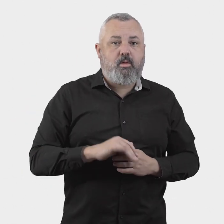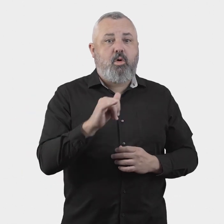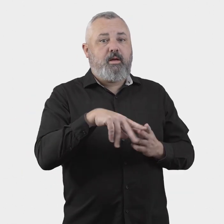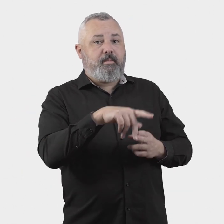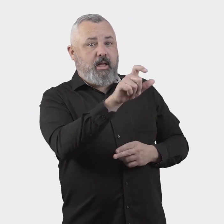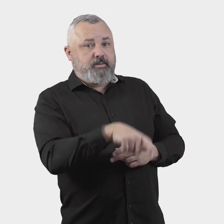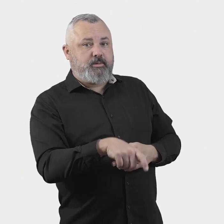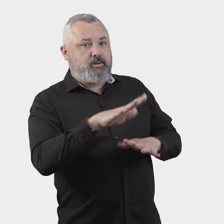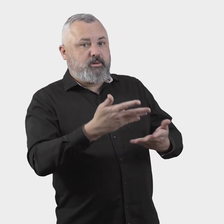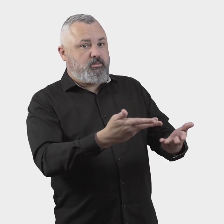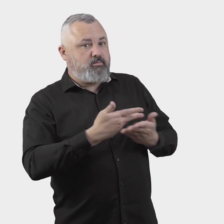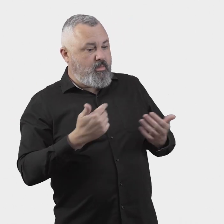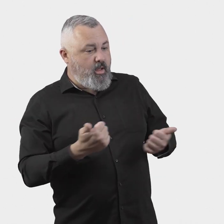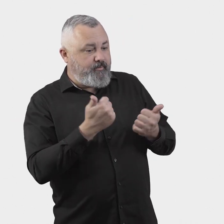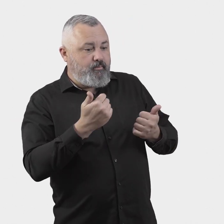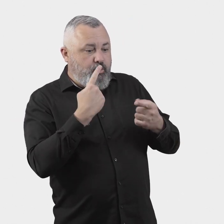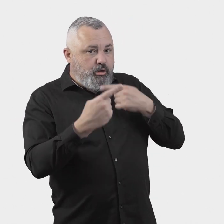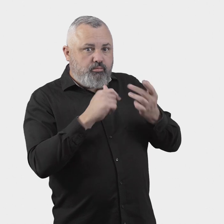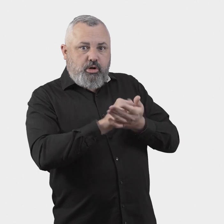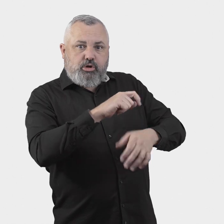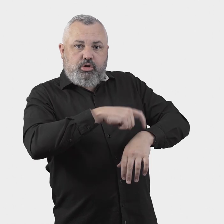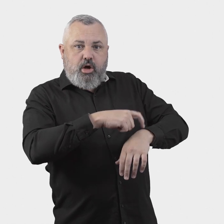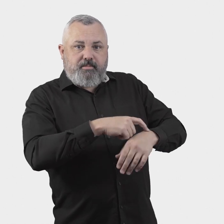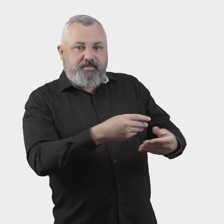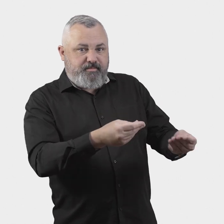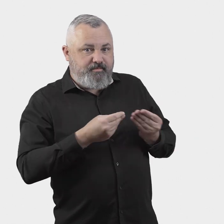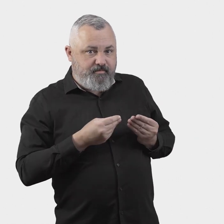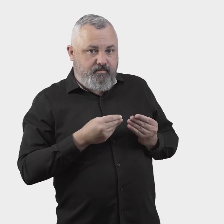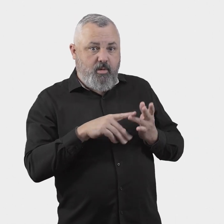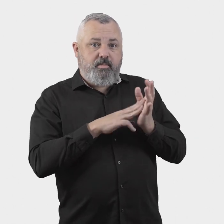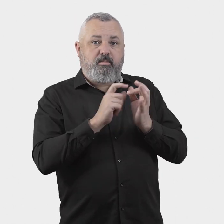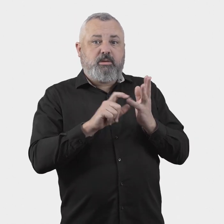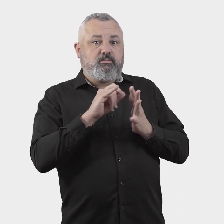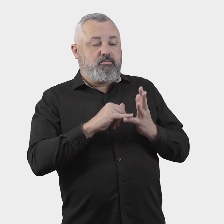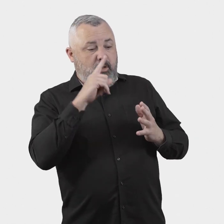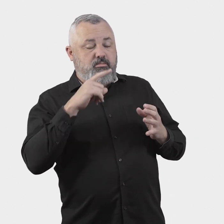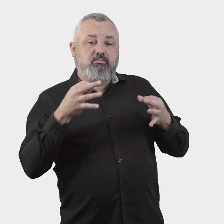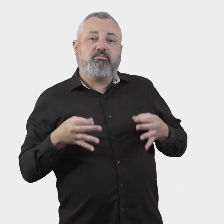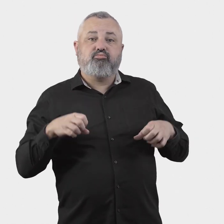If a complainant failed to provide information in a timely manner, the ombuds scheme could decide not to